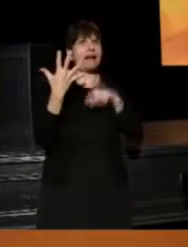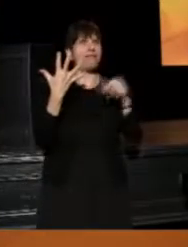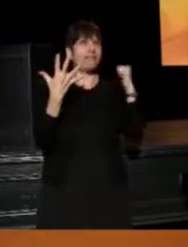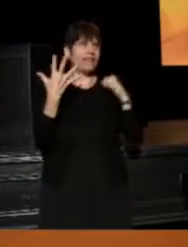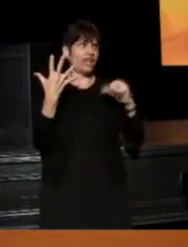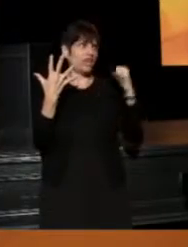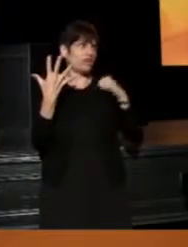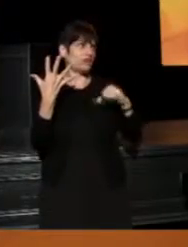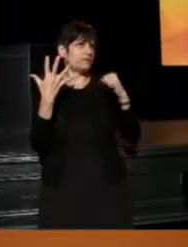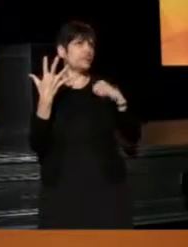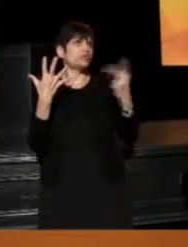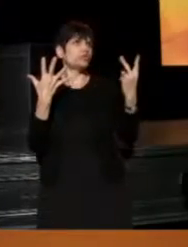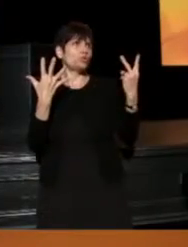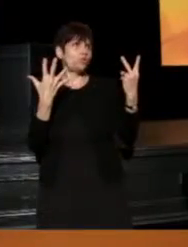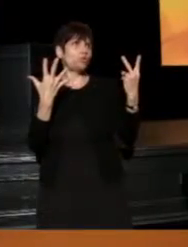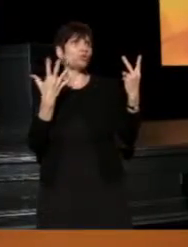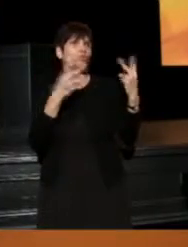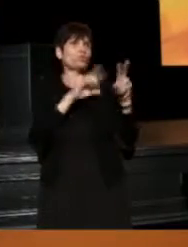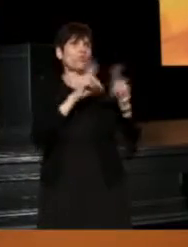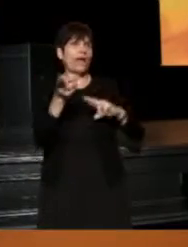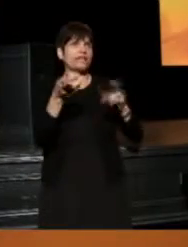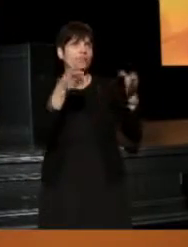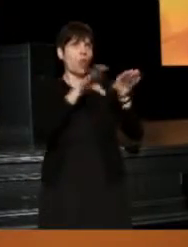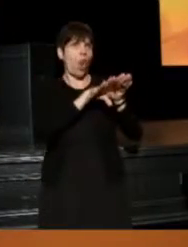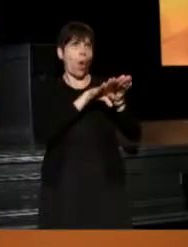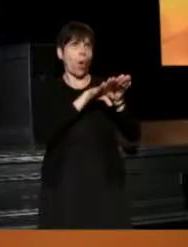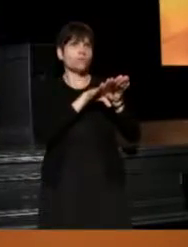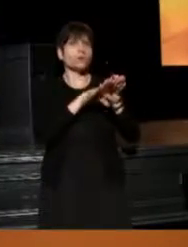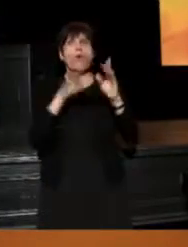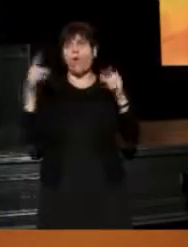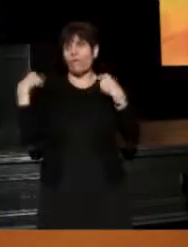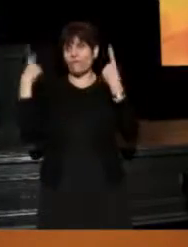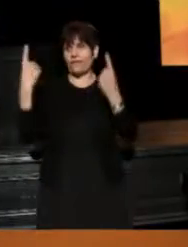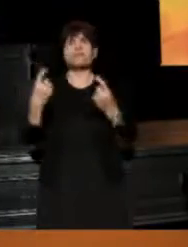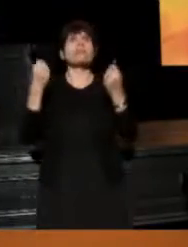two were about to close, and over the years, through a lot of work,